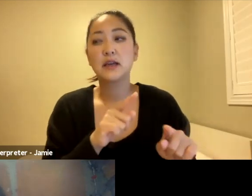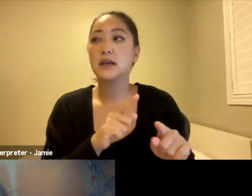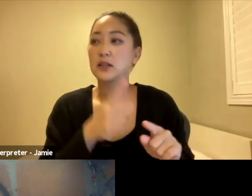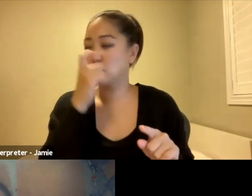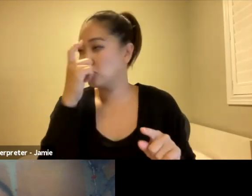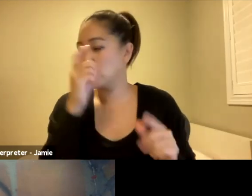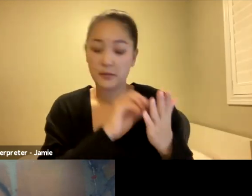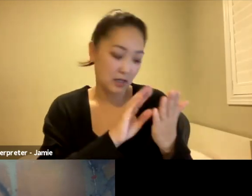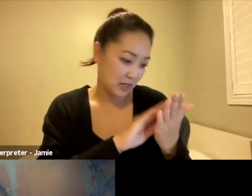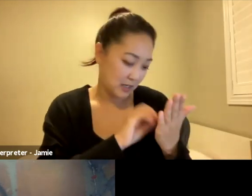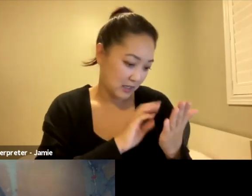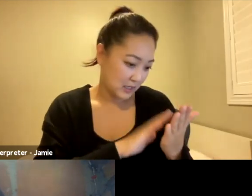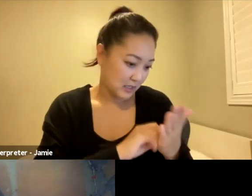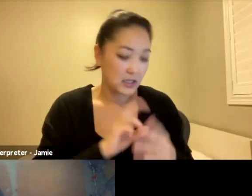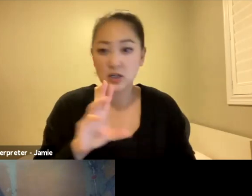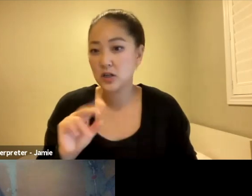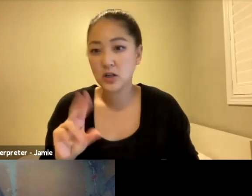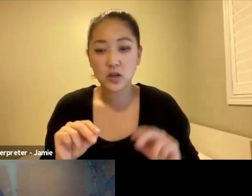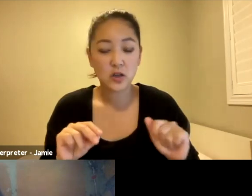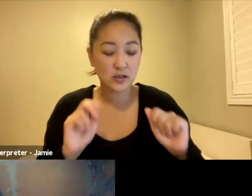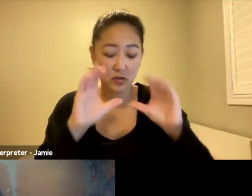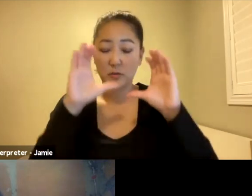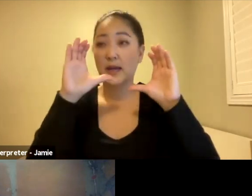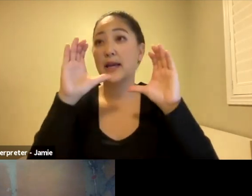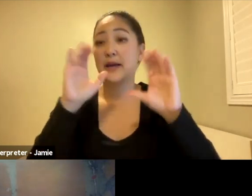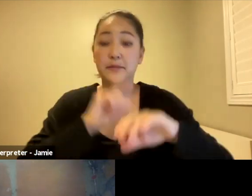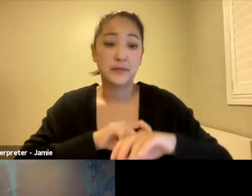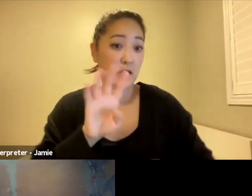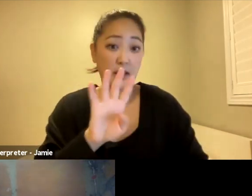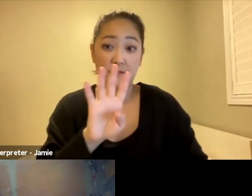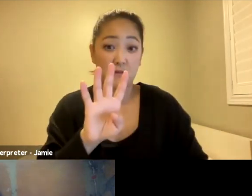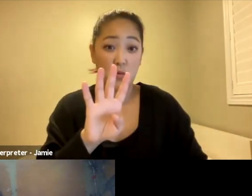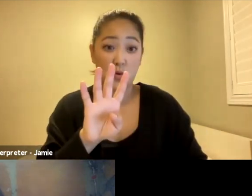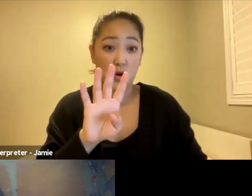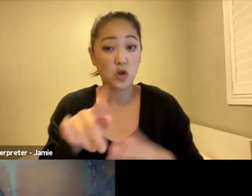They wake up every day of their lives at 4:00 toAM talk about